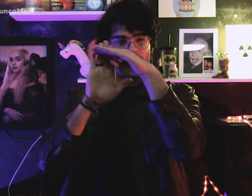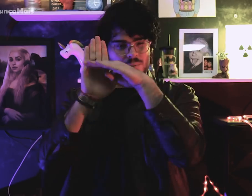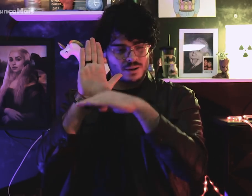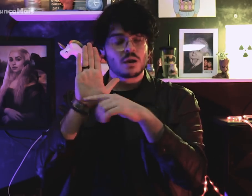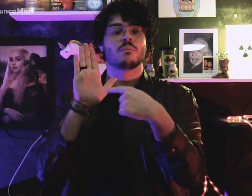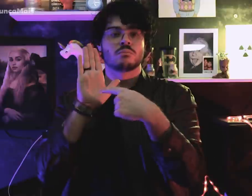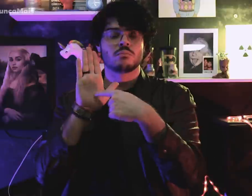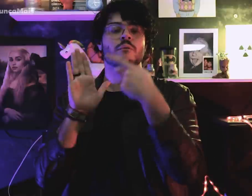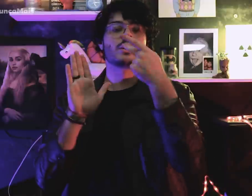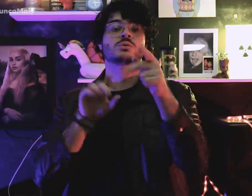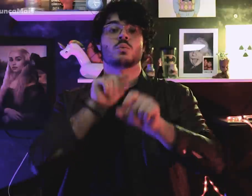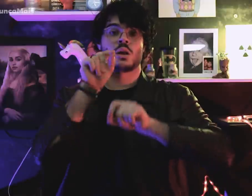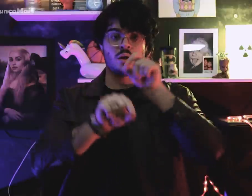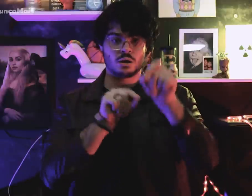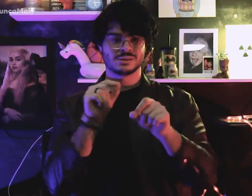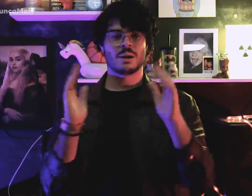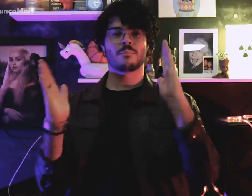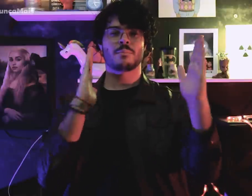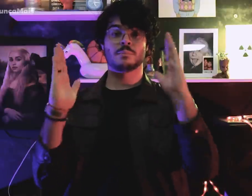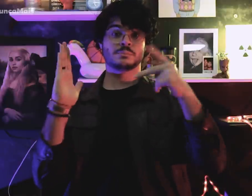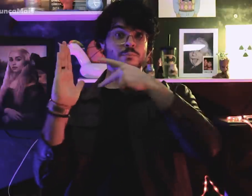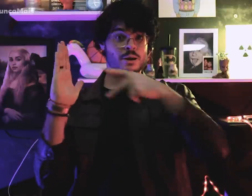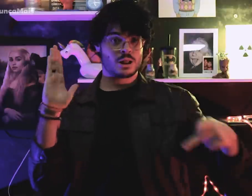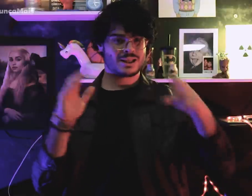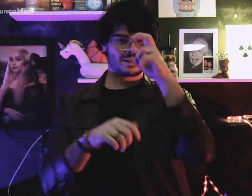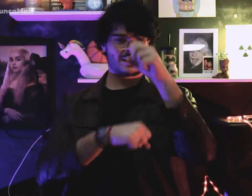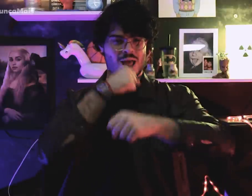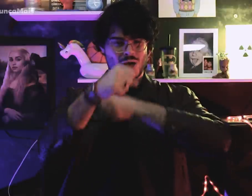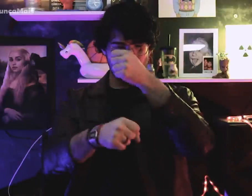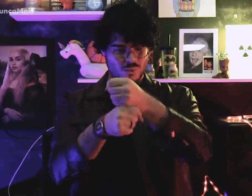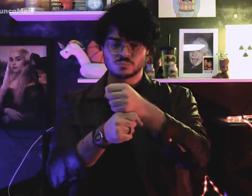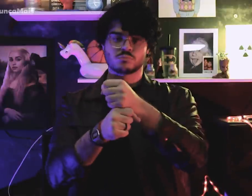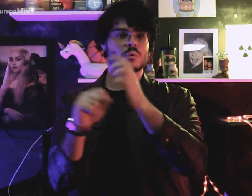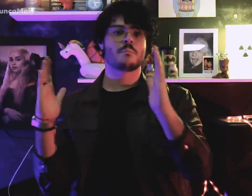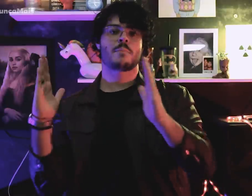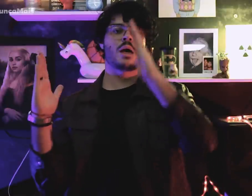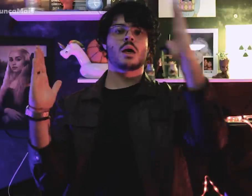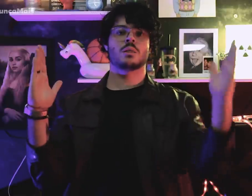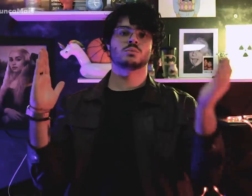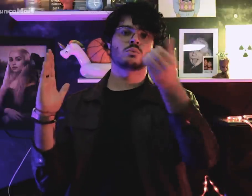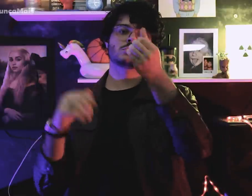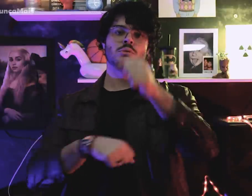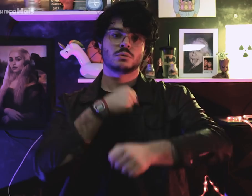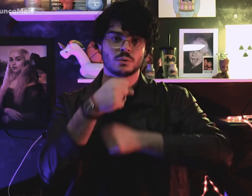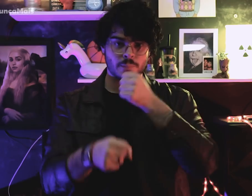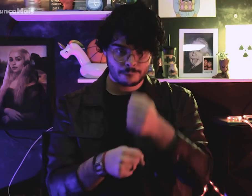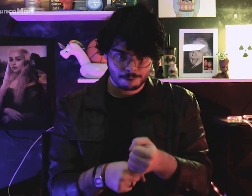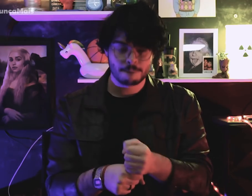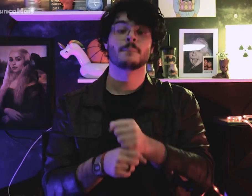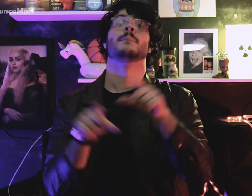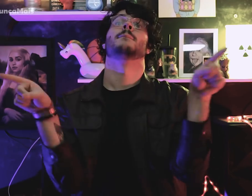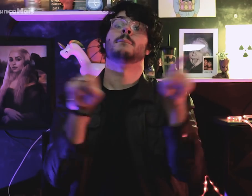O aumento do mandato presidencial de 5 anos para 6 anos.